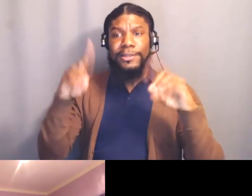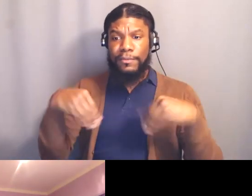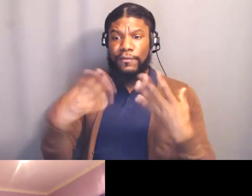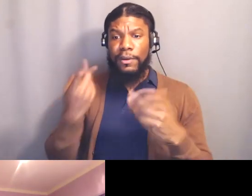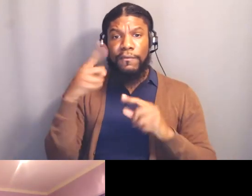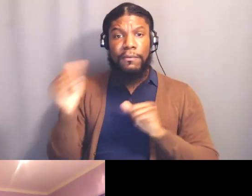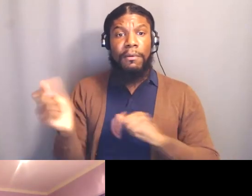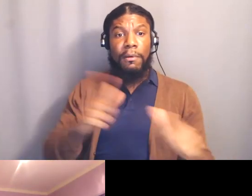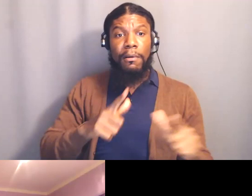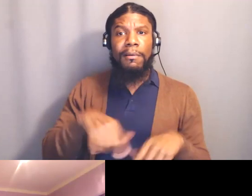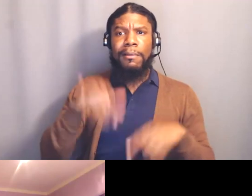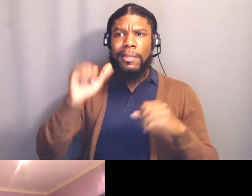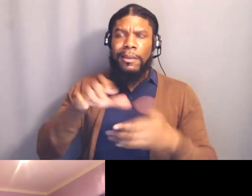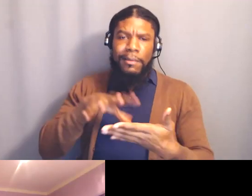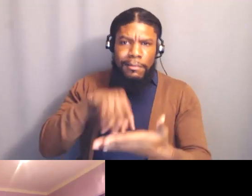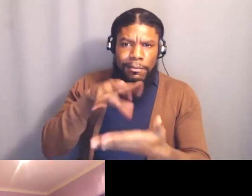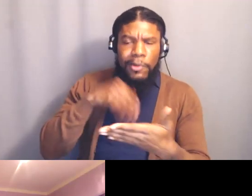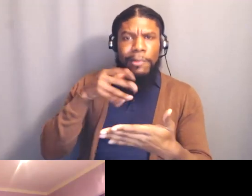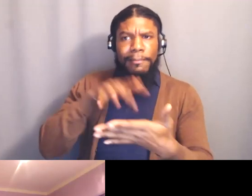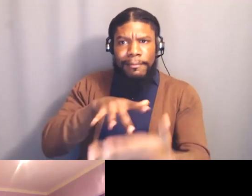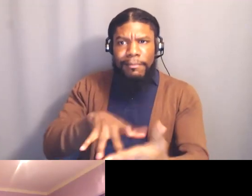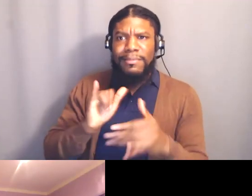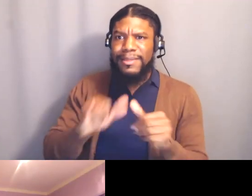and encourages the person's natural curiosity and talents.